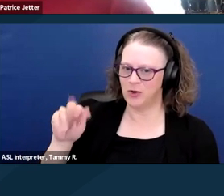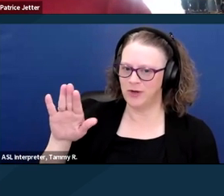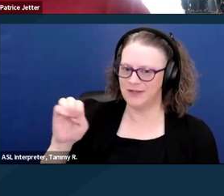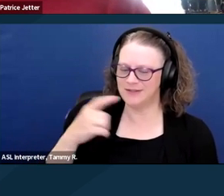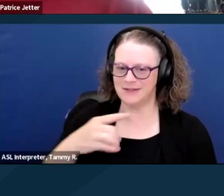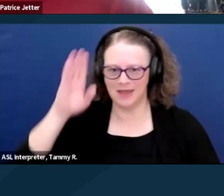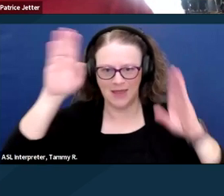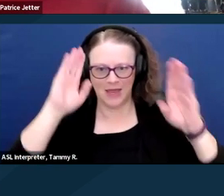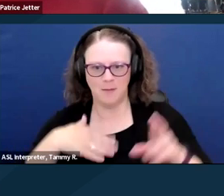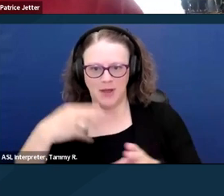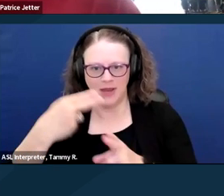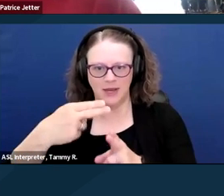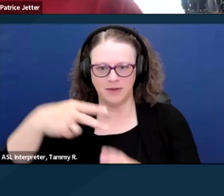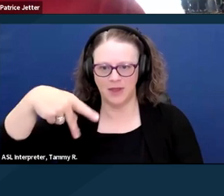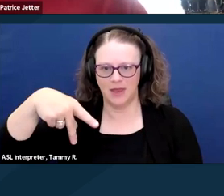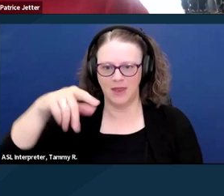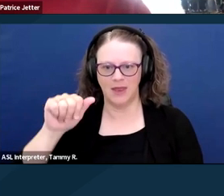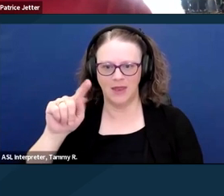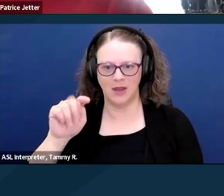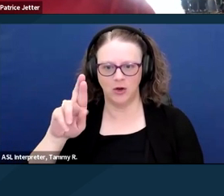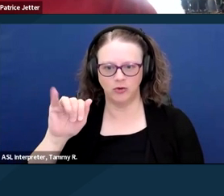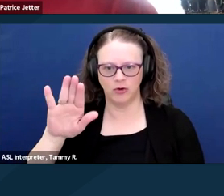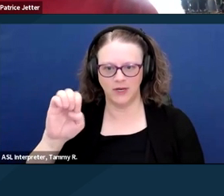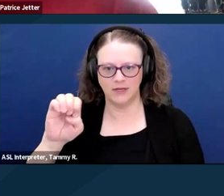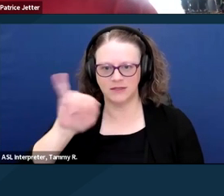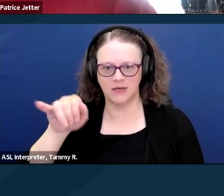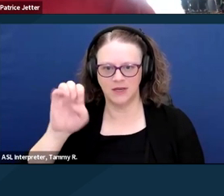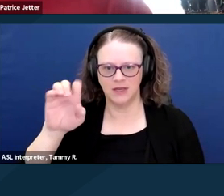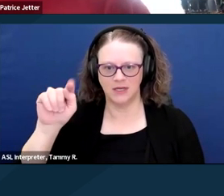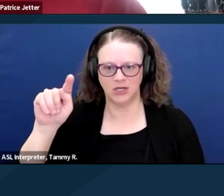My name is Patrice Jetter, and I'm 60 years old.